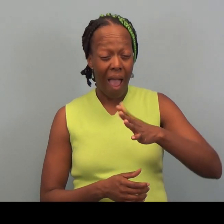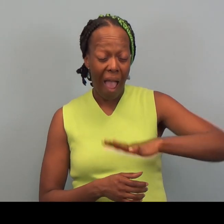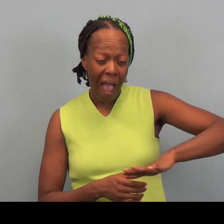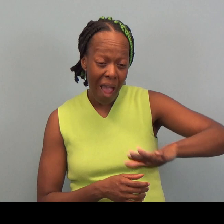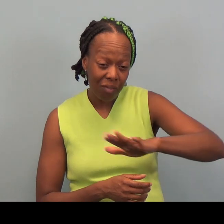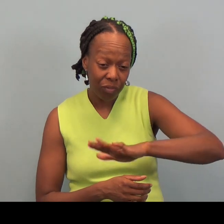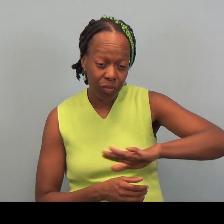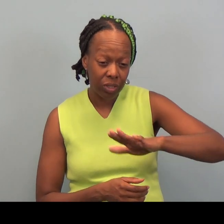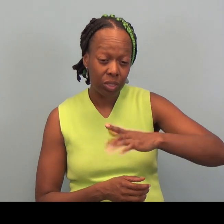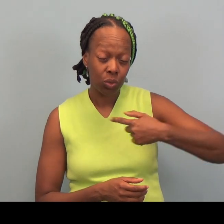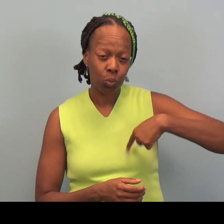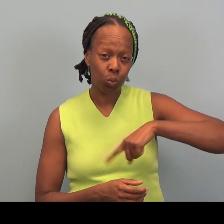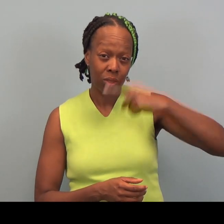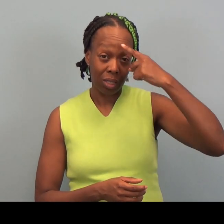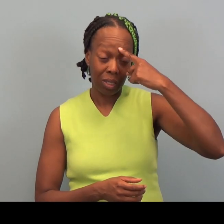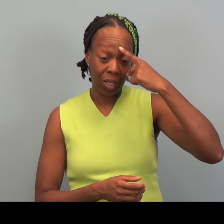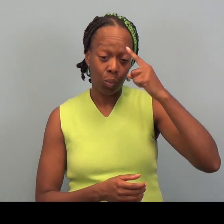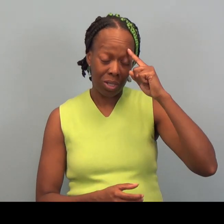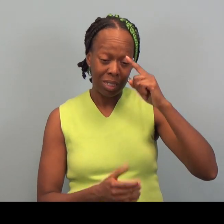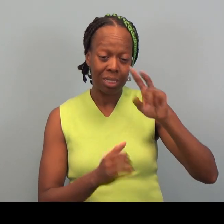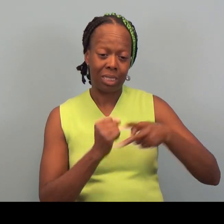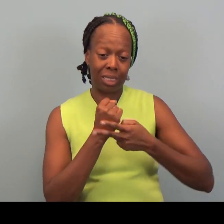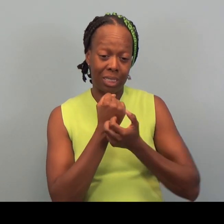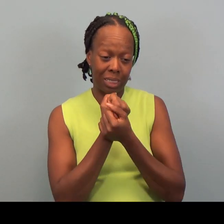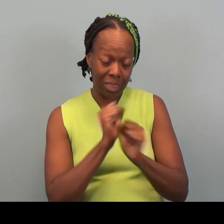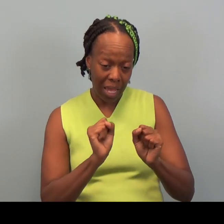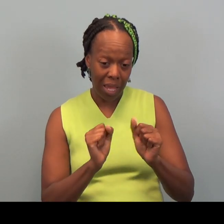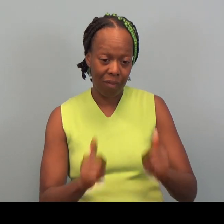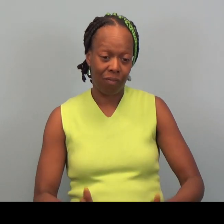On average, we believe that we save families and individuals